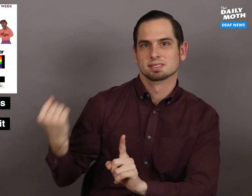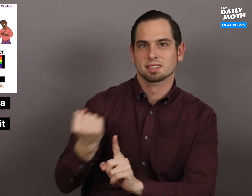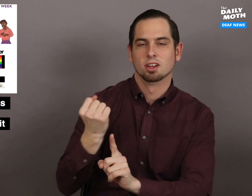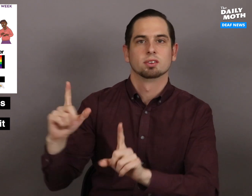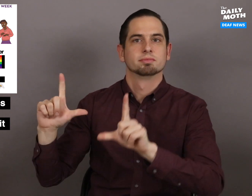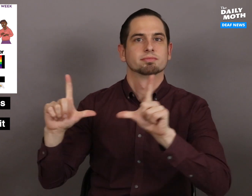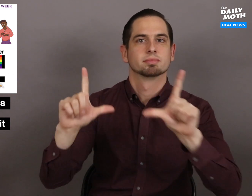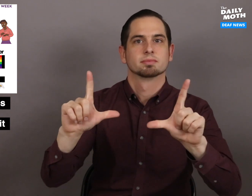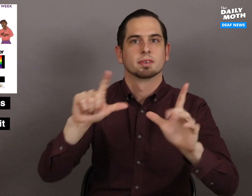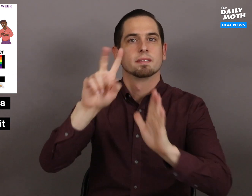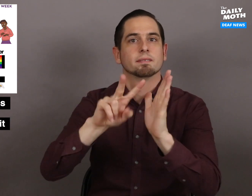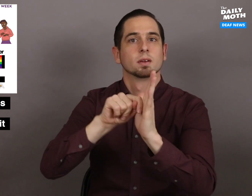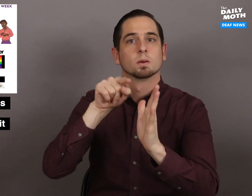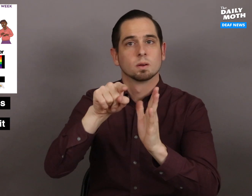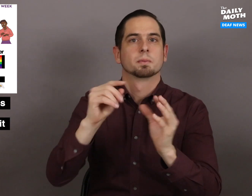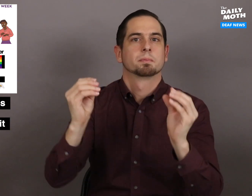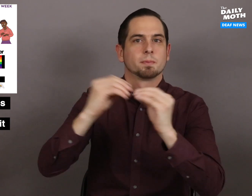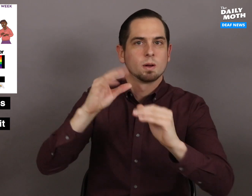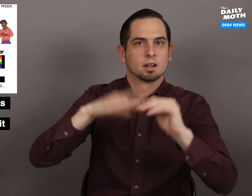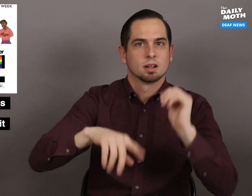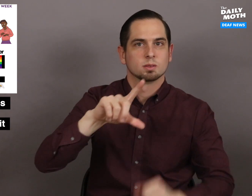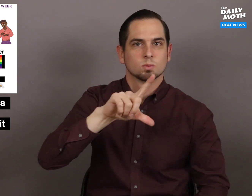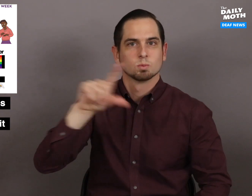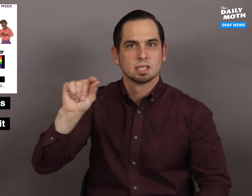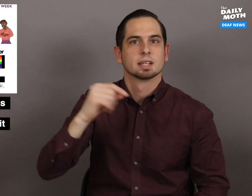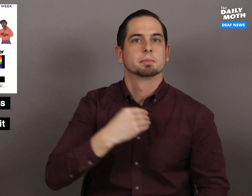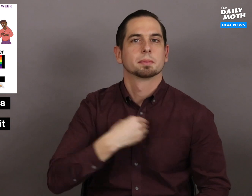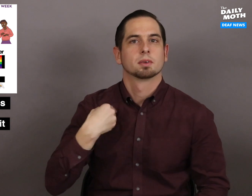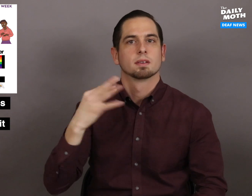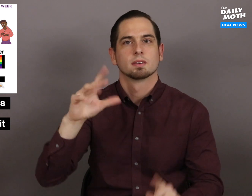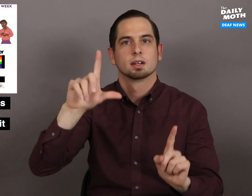Saturday with a video with more than 20 members of